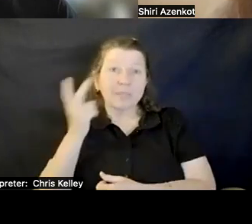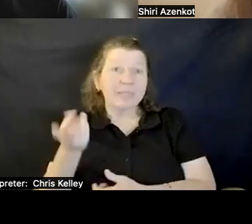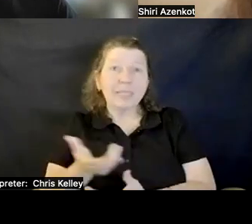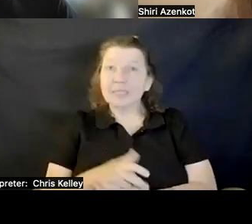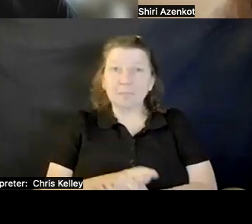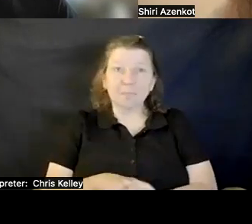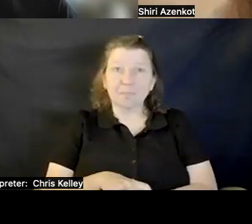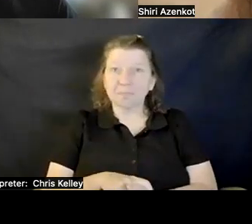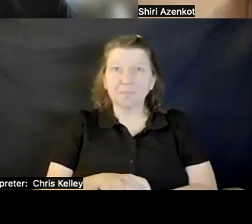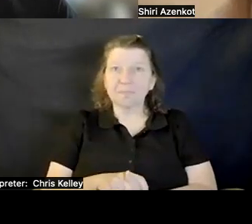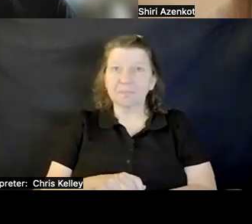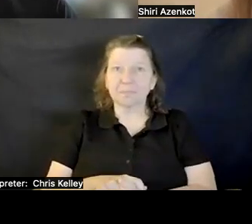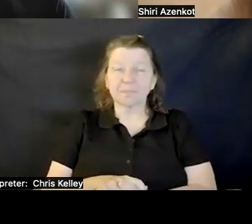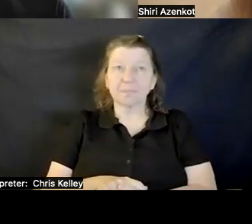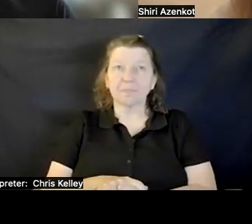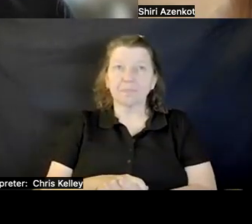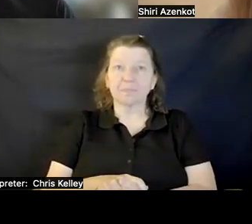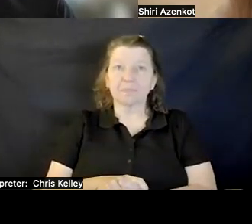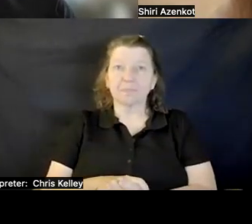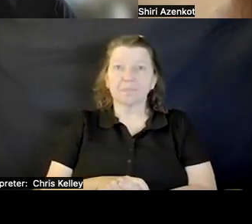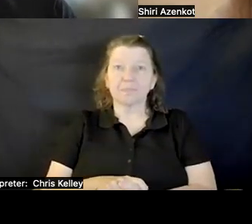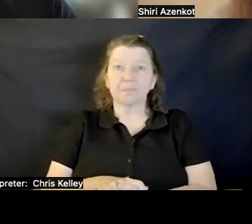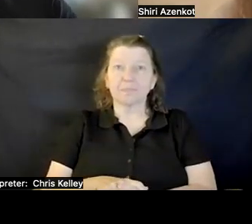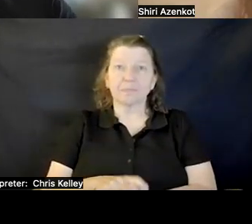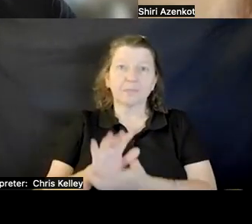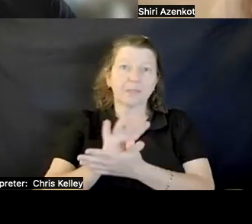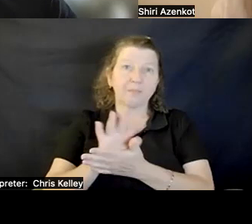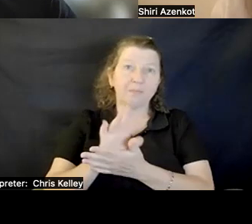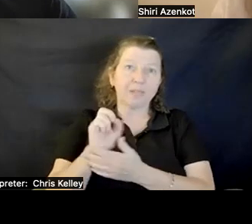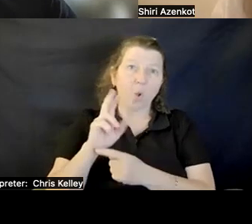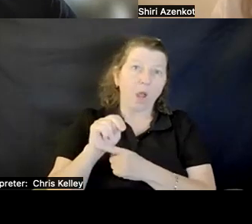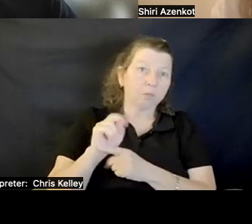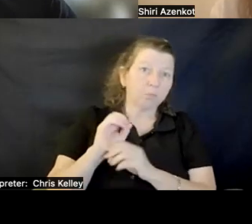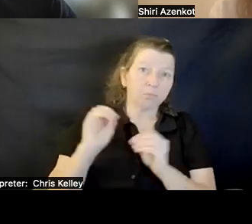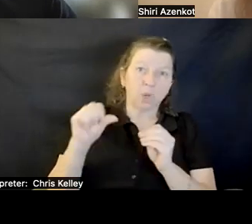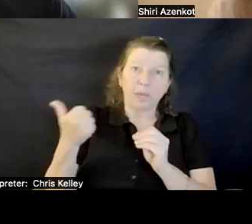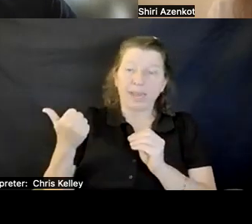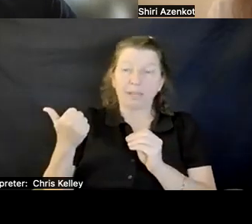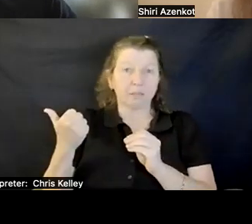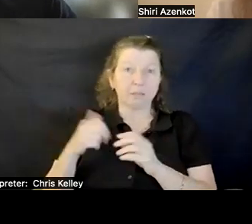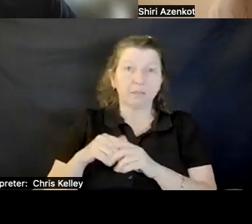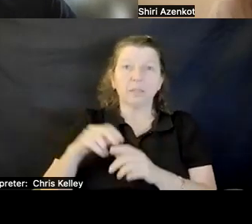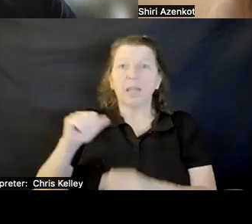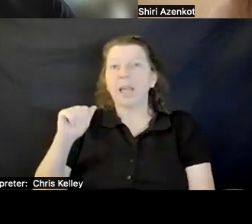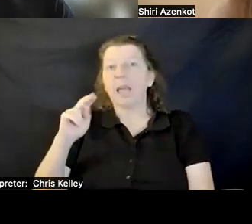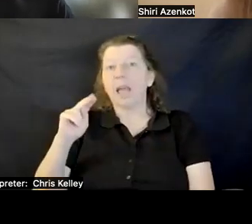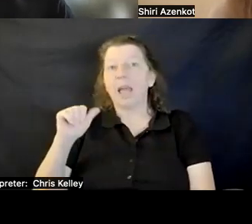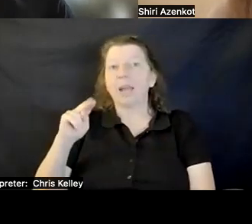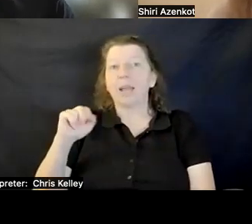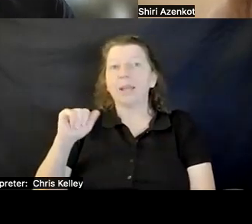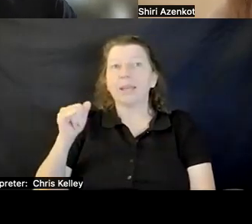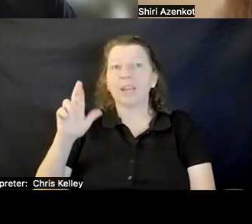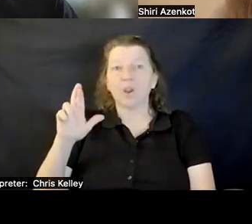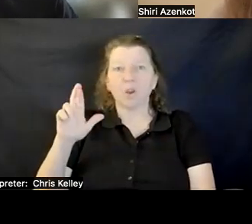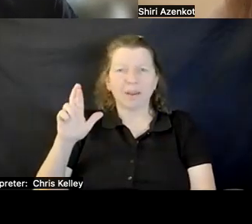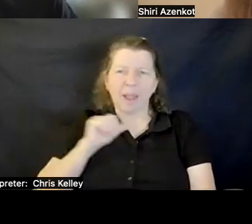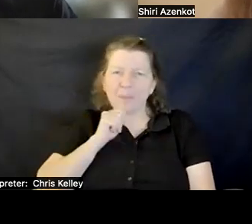on the video. Ananir, I'm not sure if I'm pronouncing your name right.